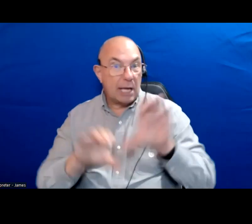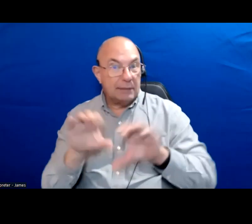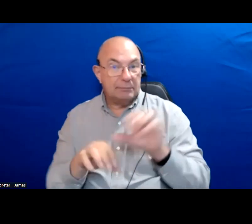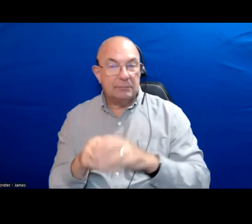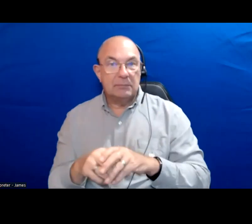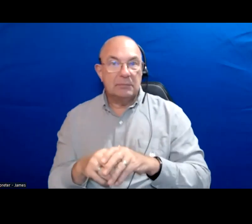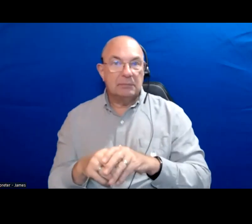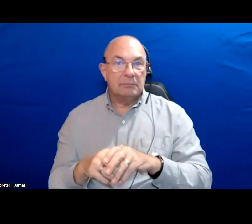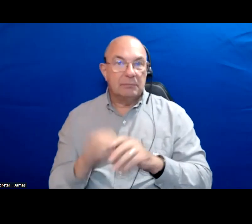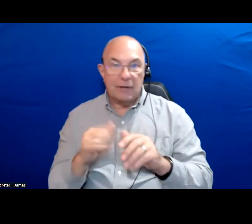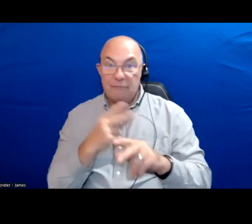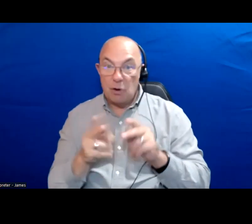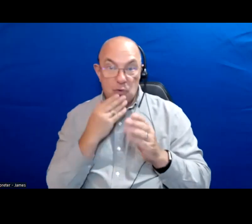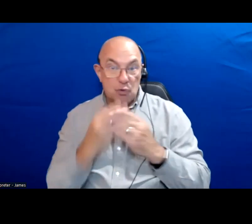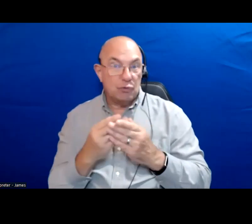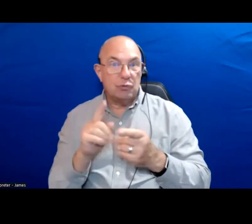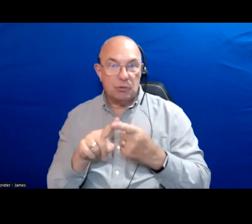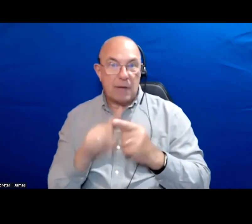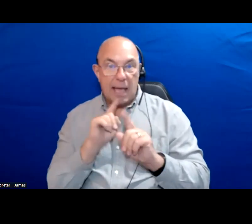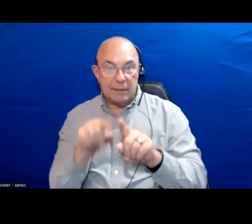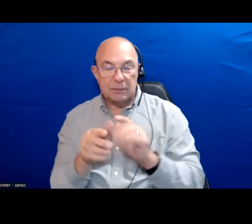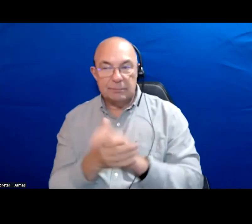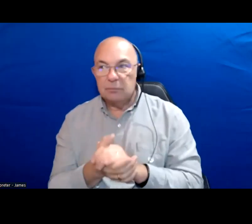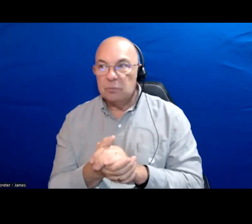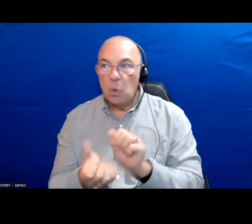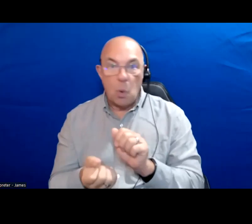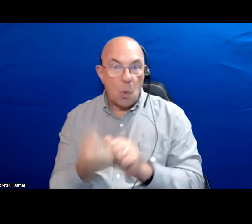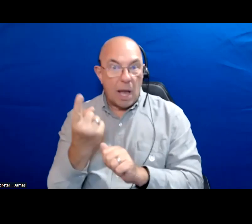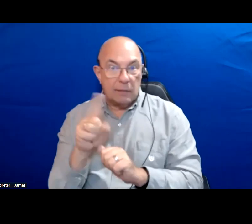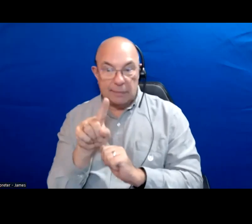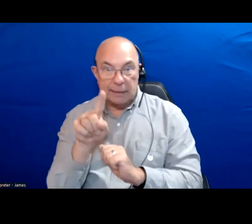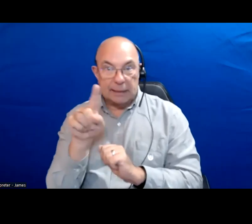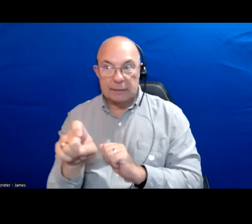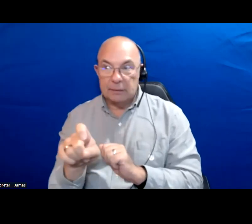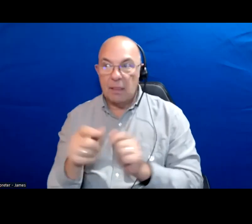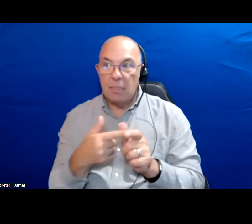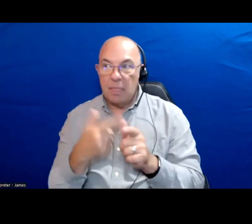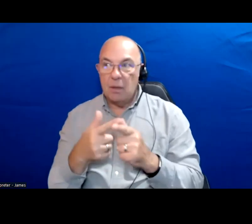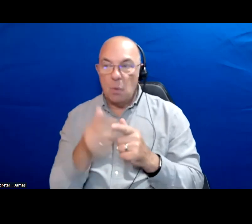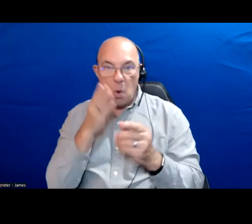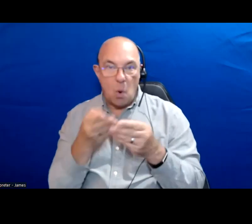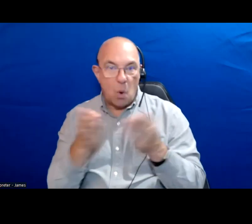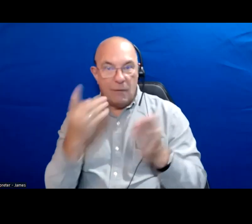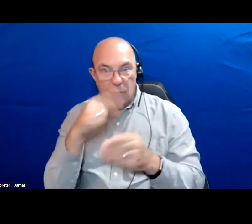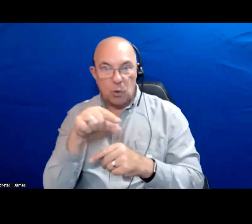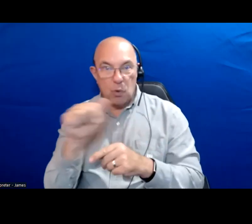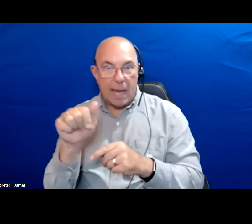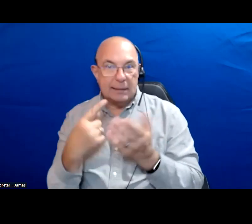I think that is a great question for us all to be able to answer. One more question for the guest speakers then we will open it up for the Q and A.